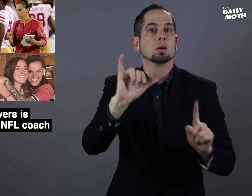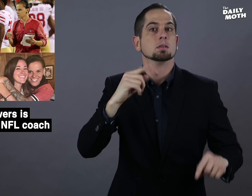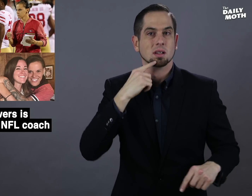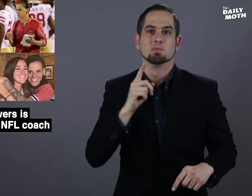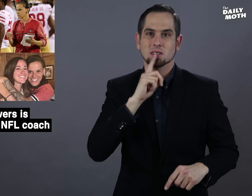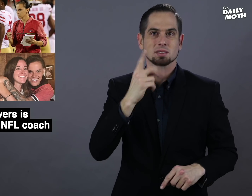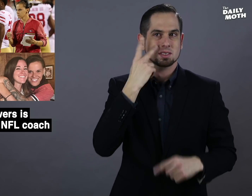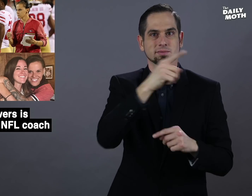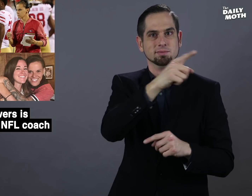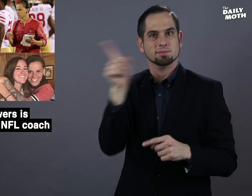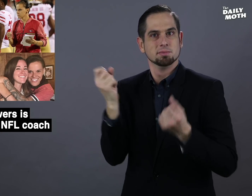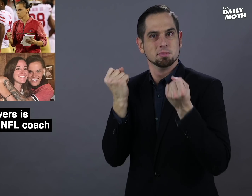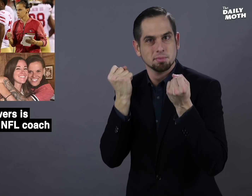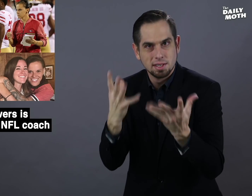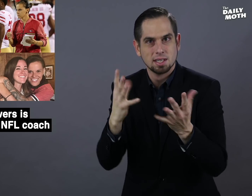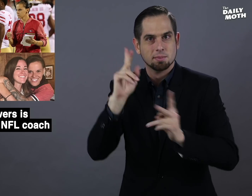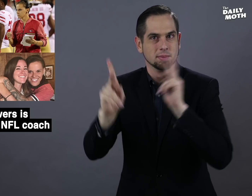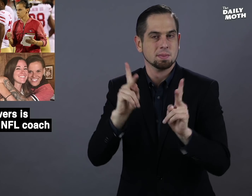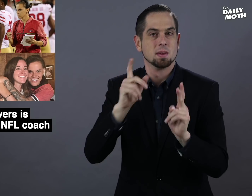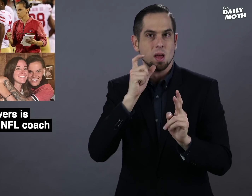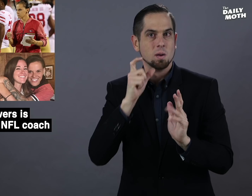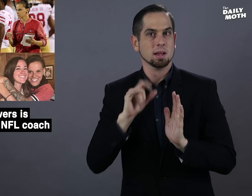She also said that there are "so many people